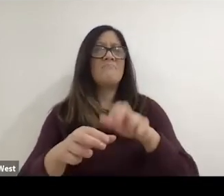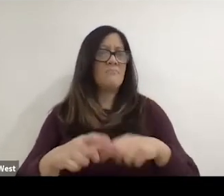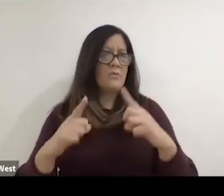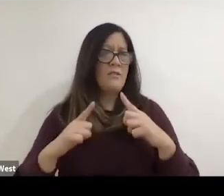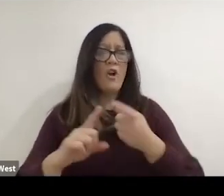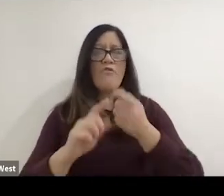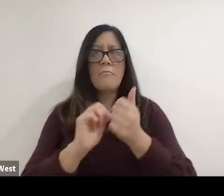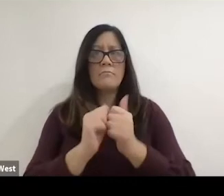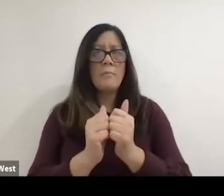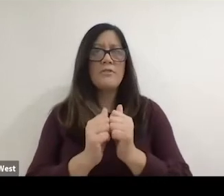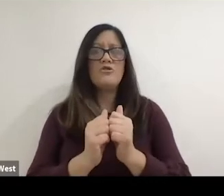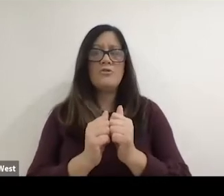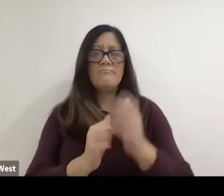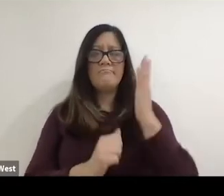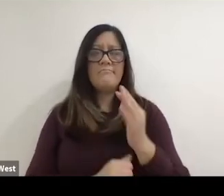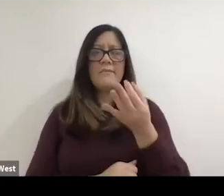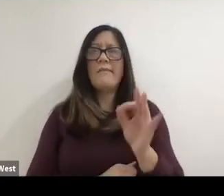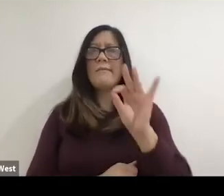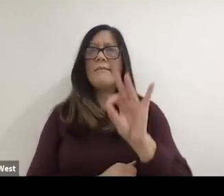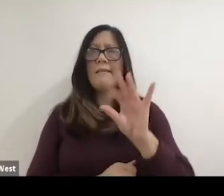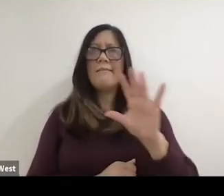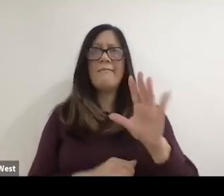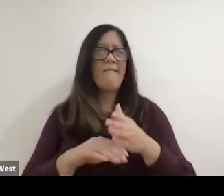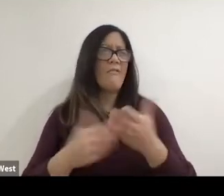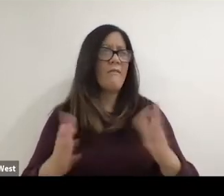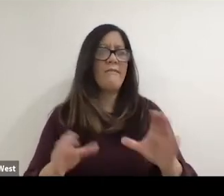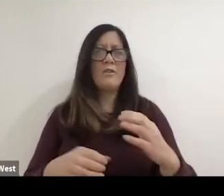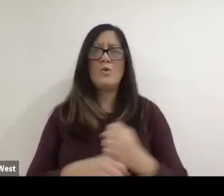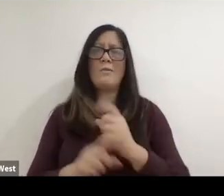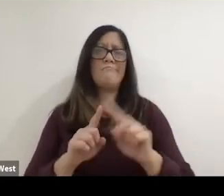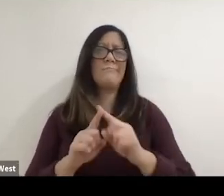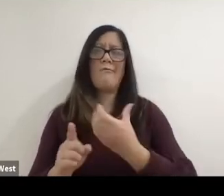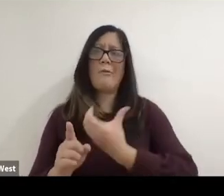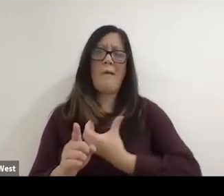1995 after winning numerous medals, including gold medal in tennis,